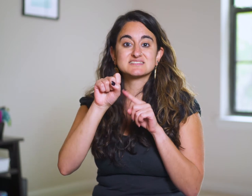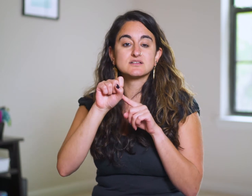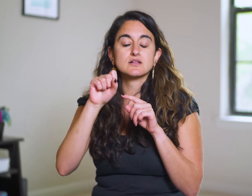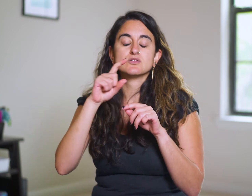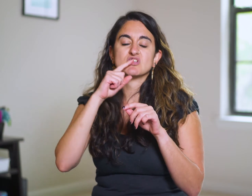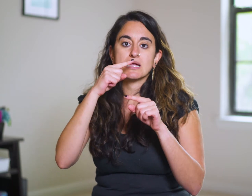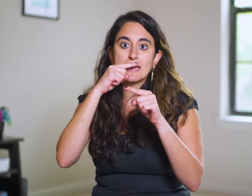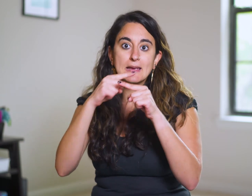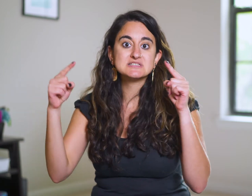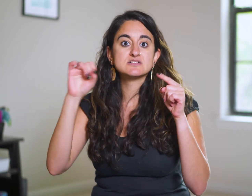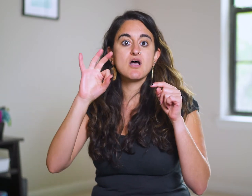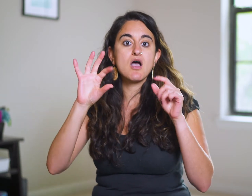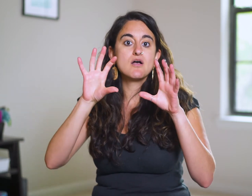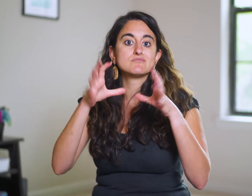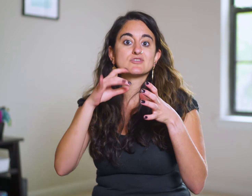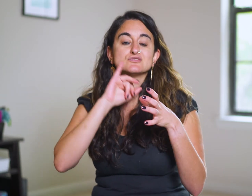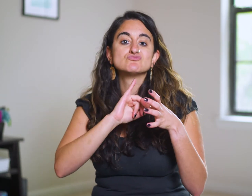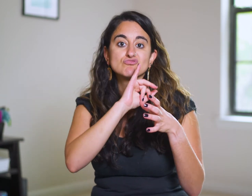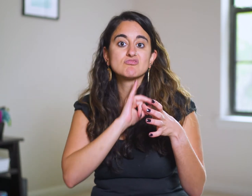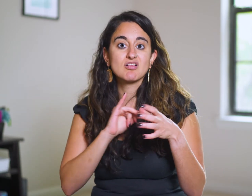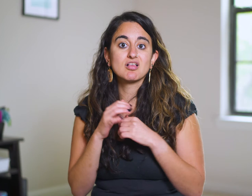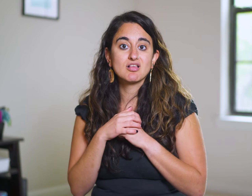the long-standing enemies of the Israelites?